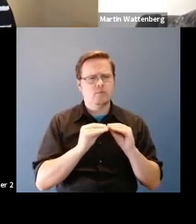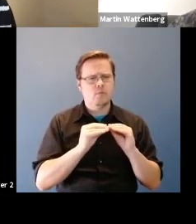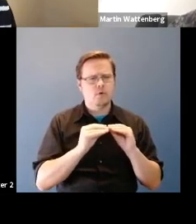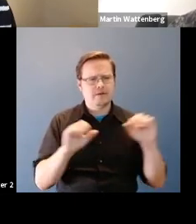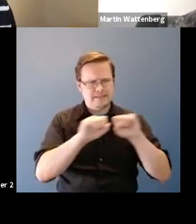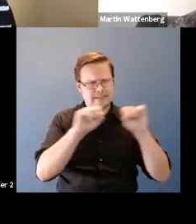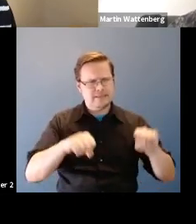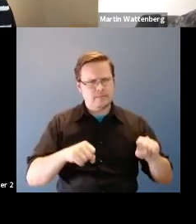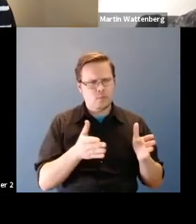Martin Wattenberg: We can actually.